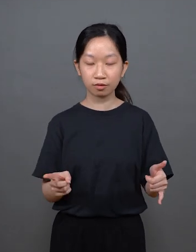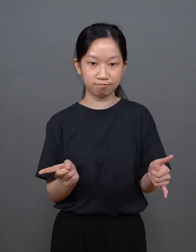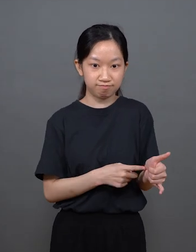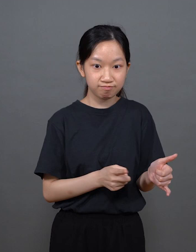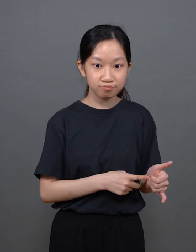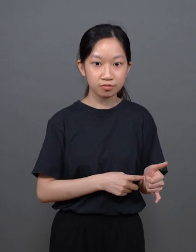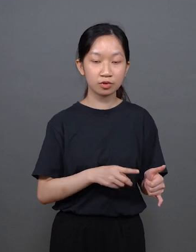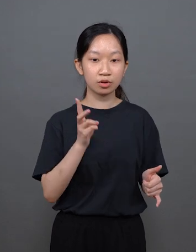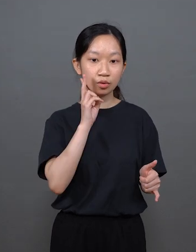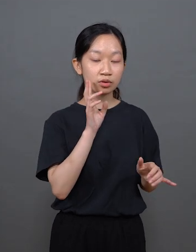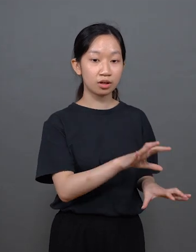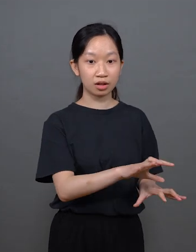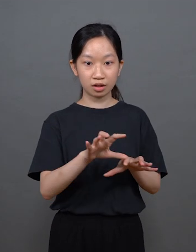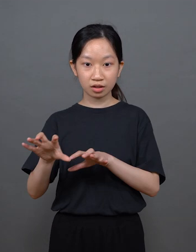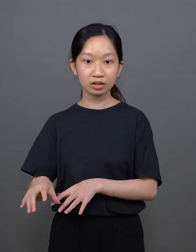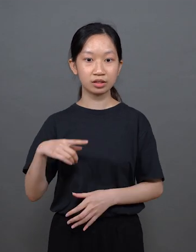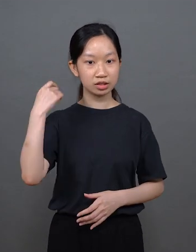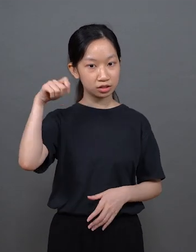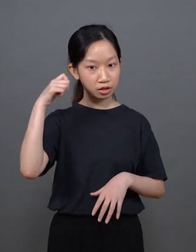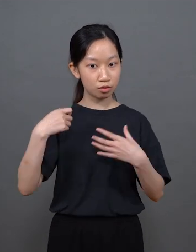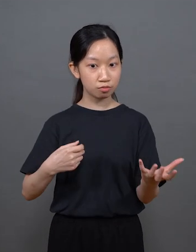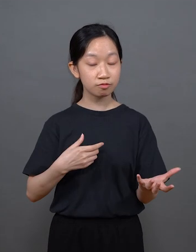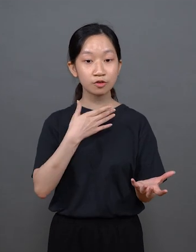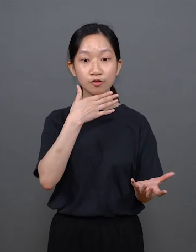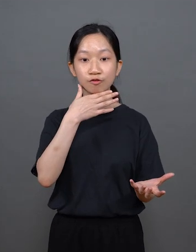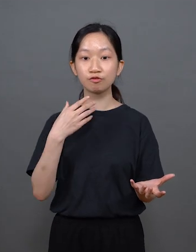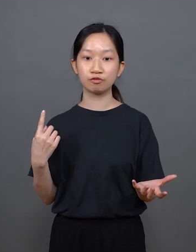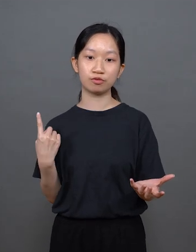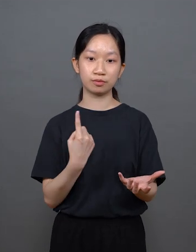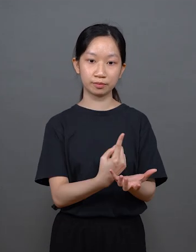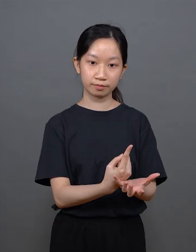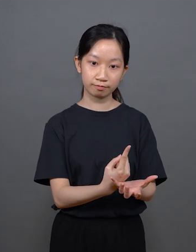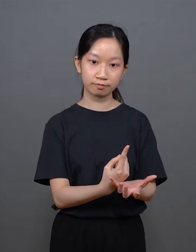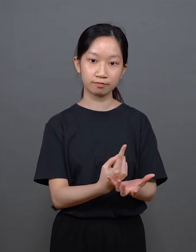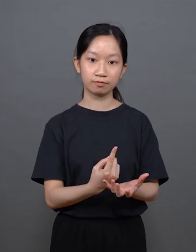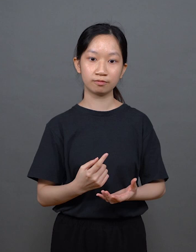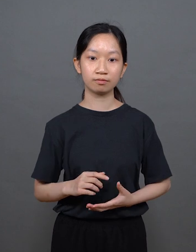your body would naturally be in conflict with your physical surroundings